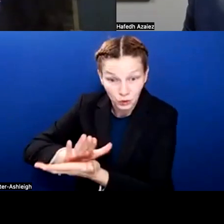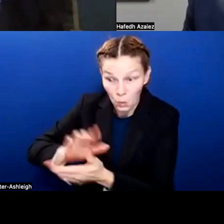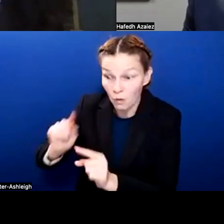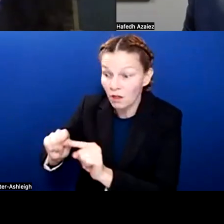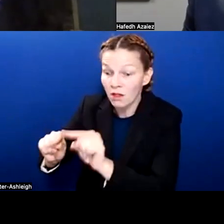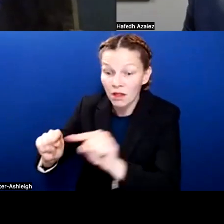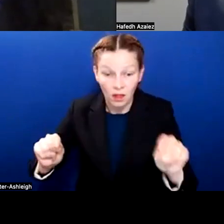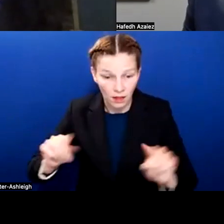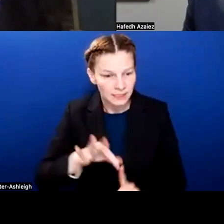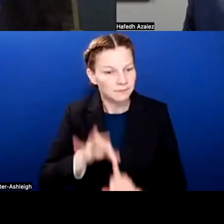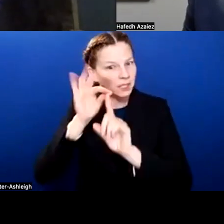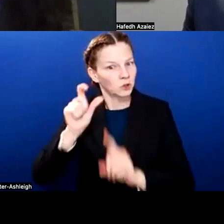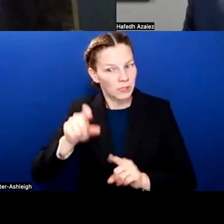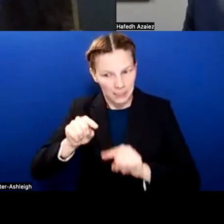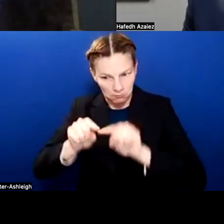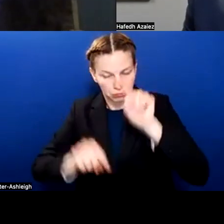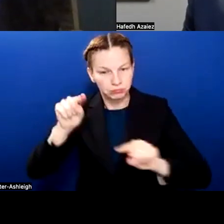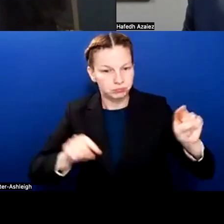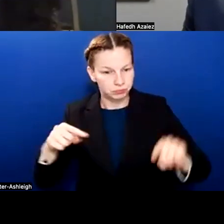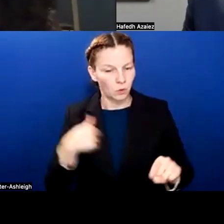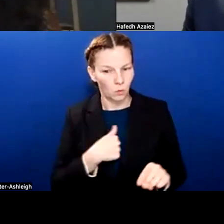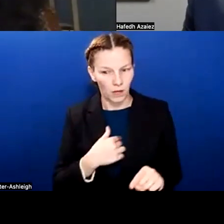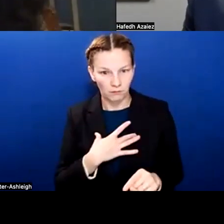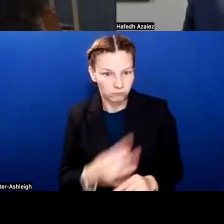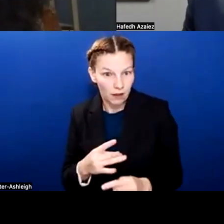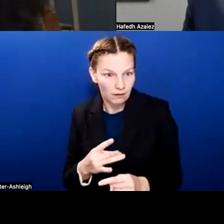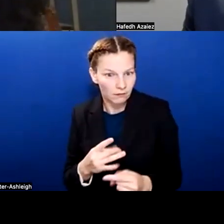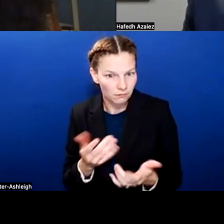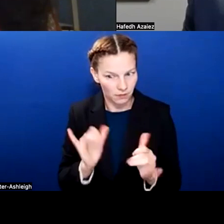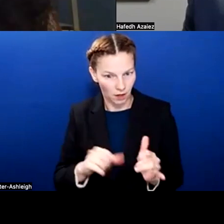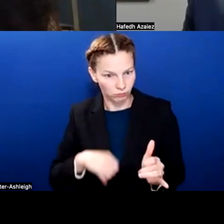So one of the things that I really love about our district is that there is a real effort